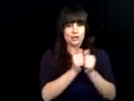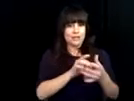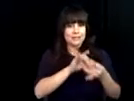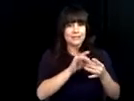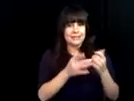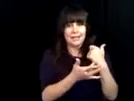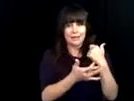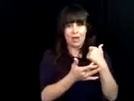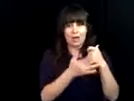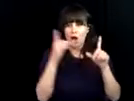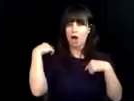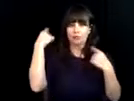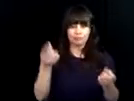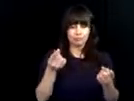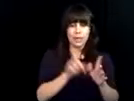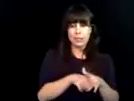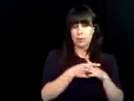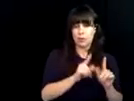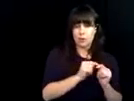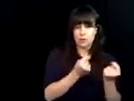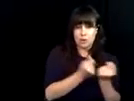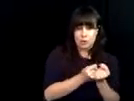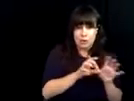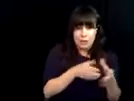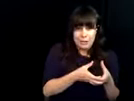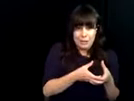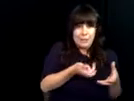department saw dedicated and skilled specialists take on the challenges